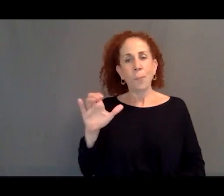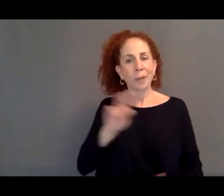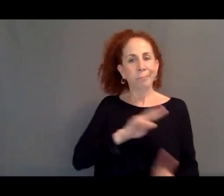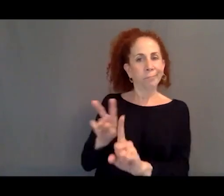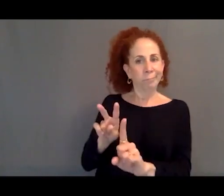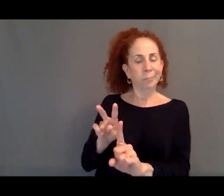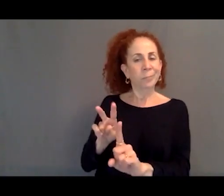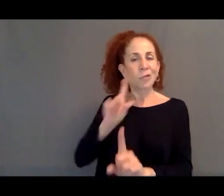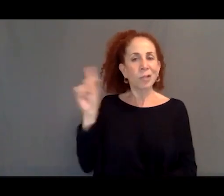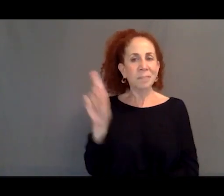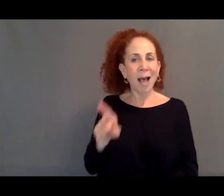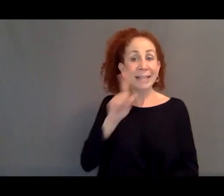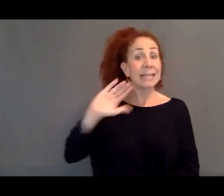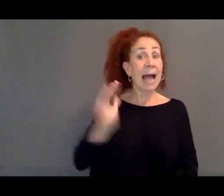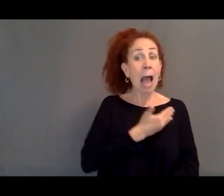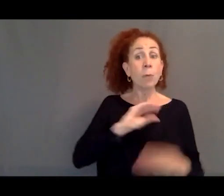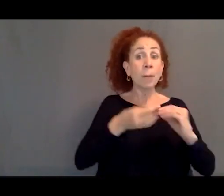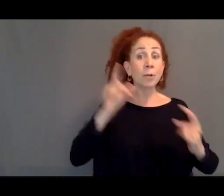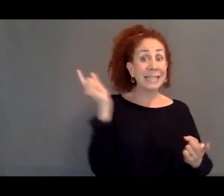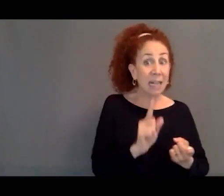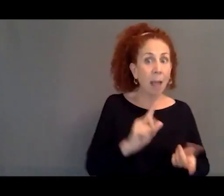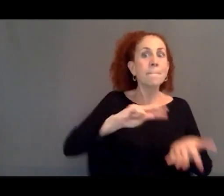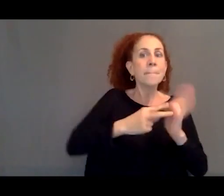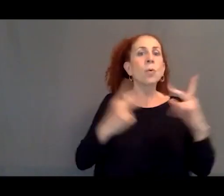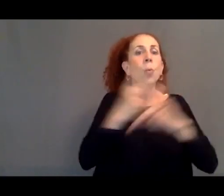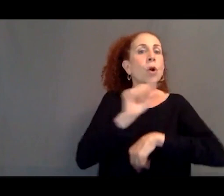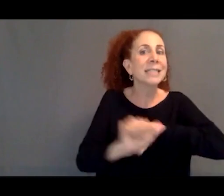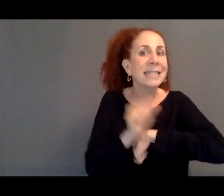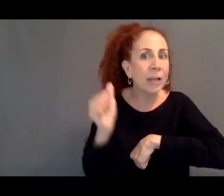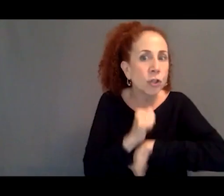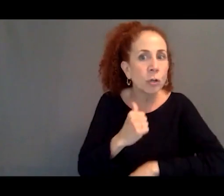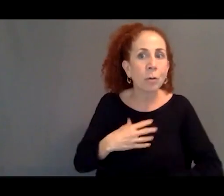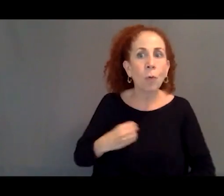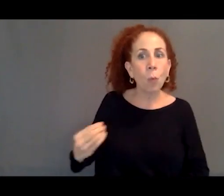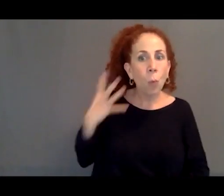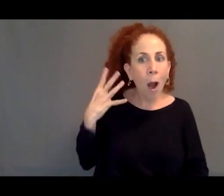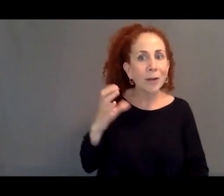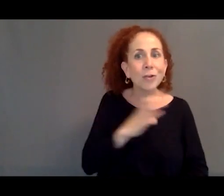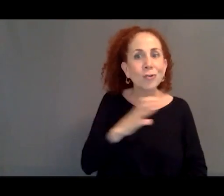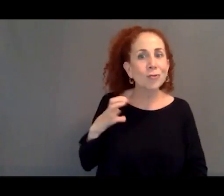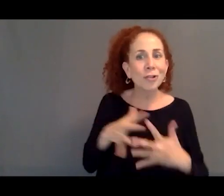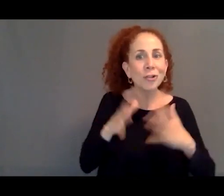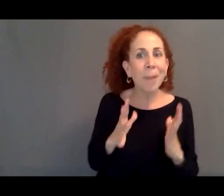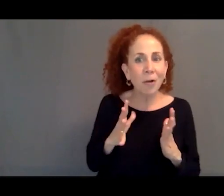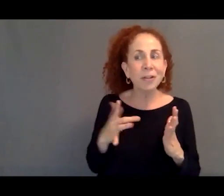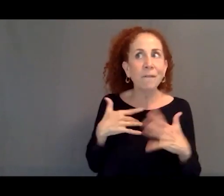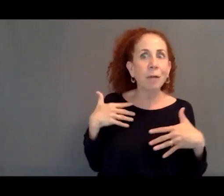our population is declining and we're at danger. Like white Christian America is in danger. White Christian Europe is in danger.